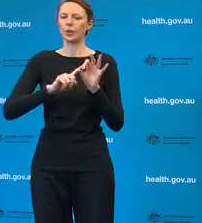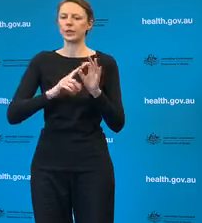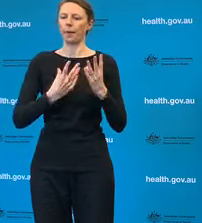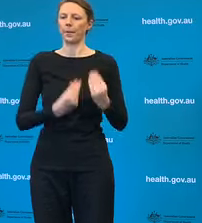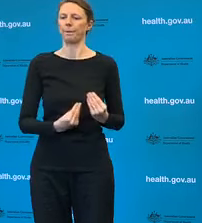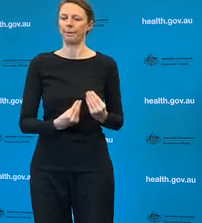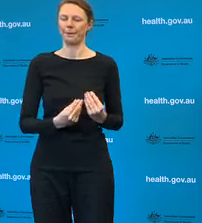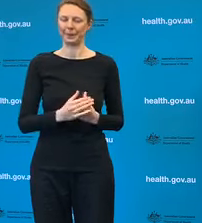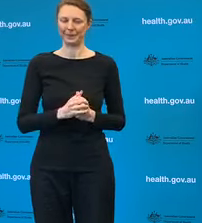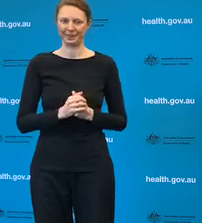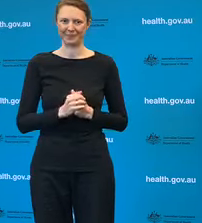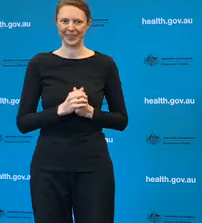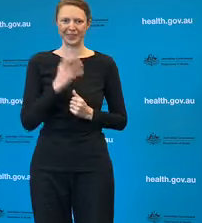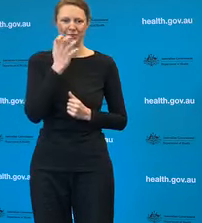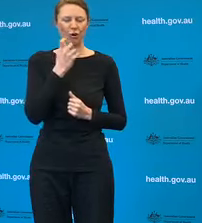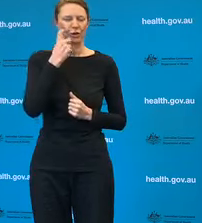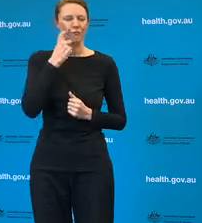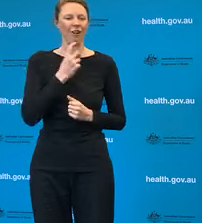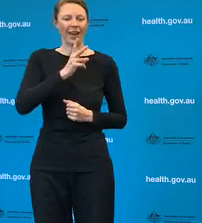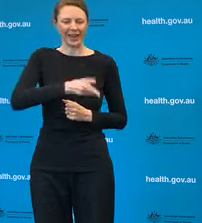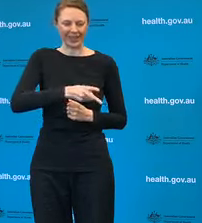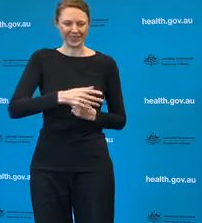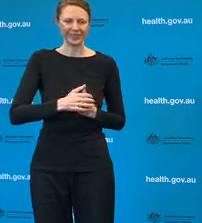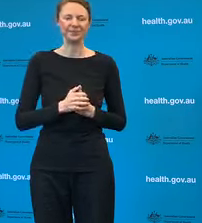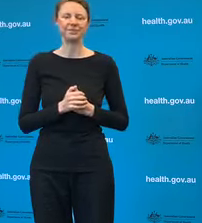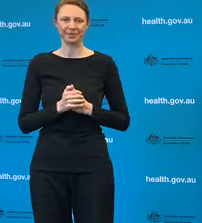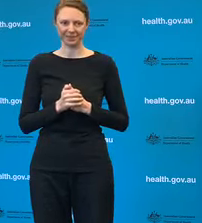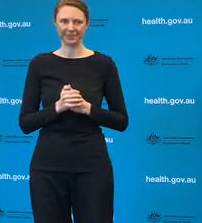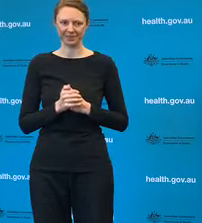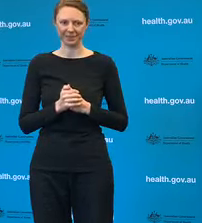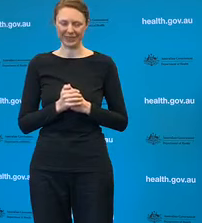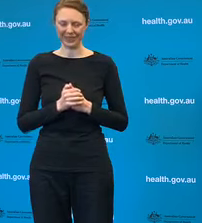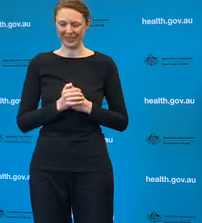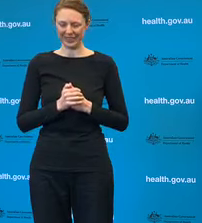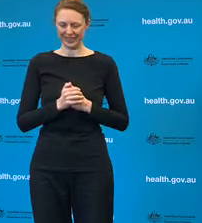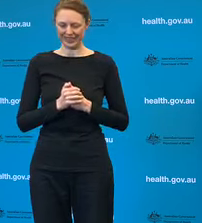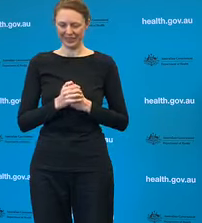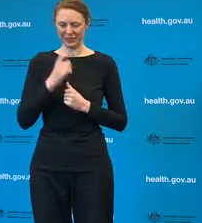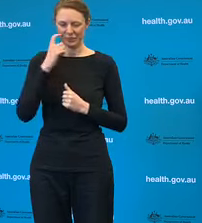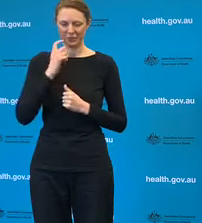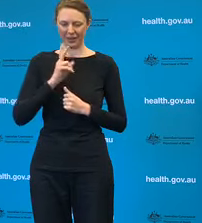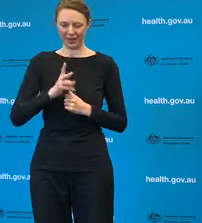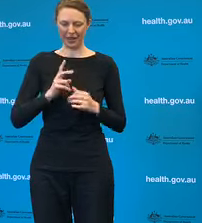Go again, Josh. Reporter: Sorry, I'll start again if you want. It's been reported in the US